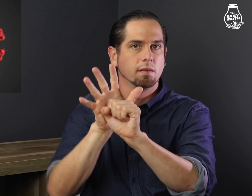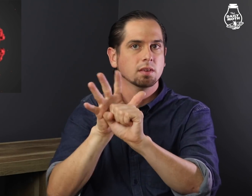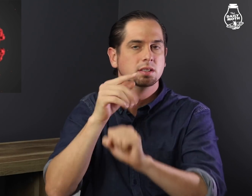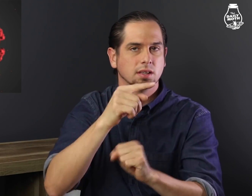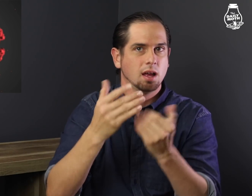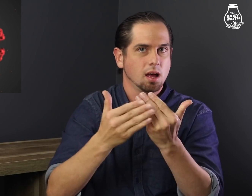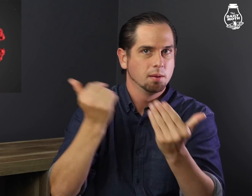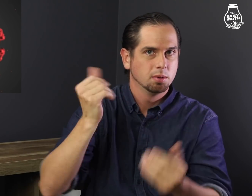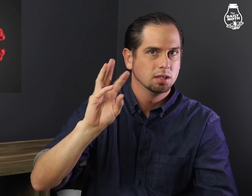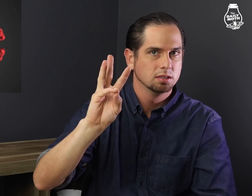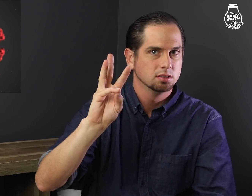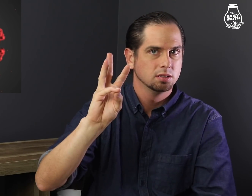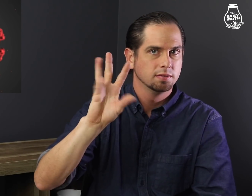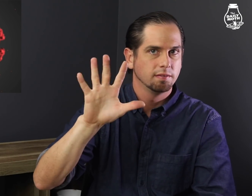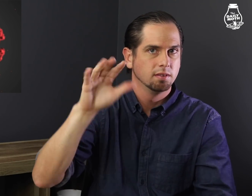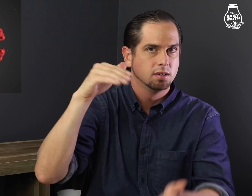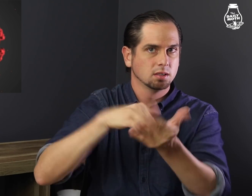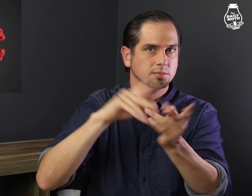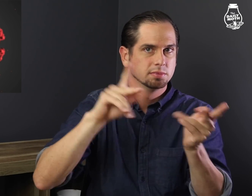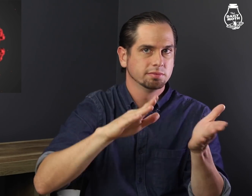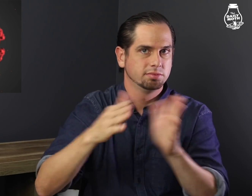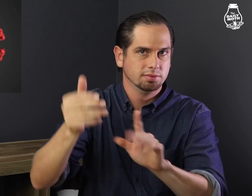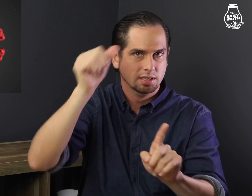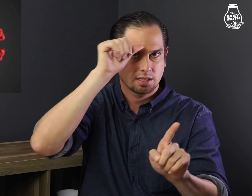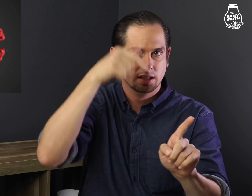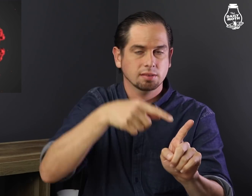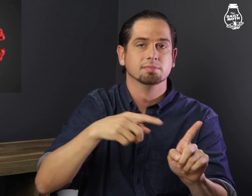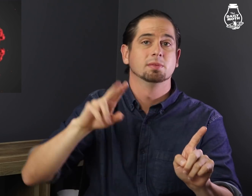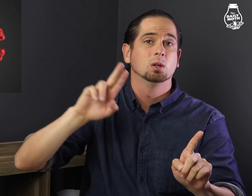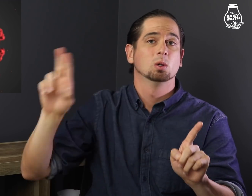Covid-19 with almost 65,000.